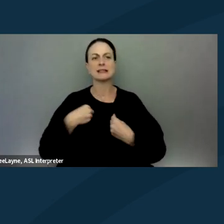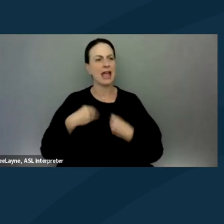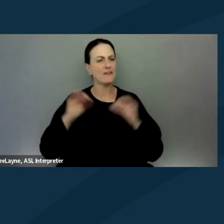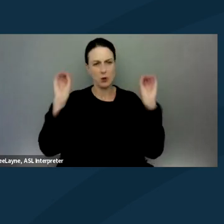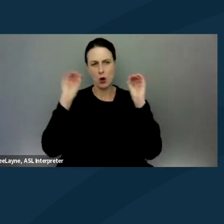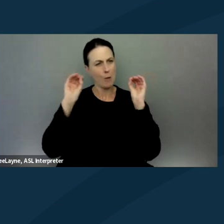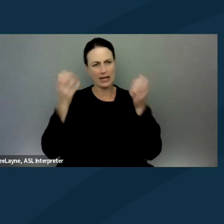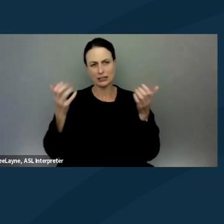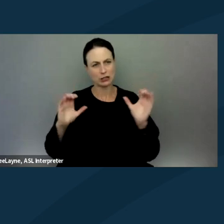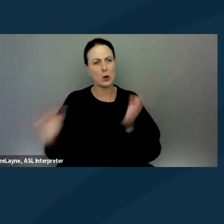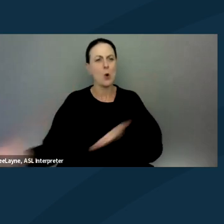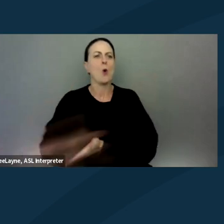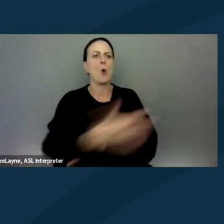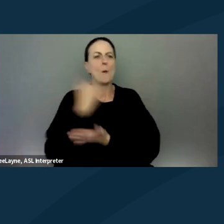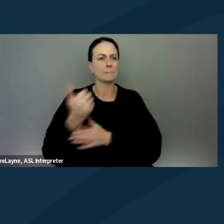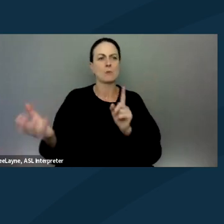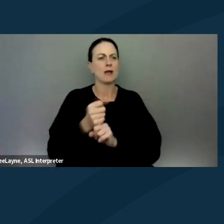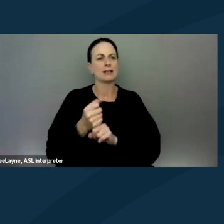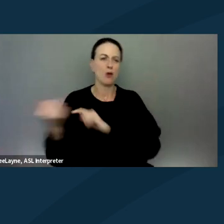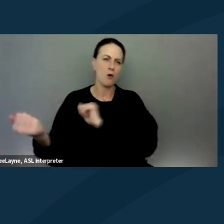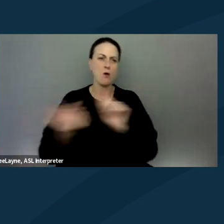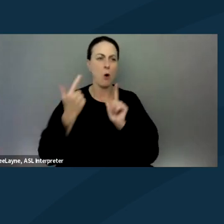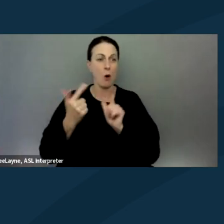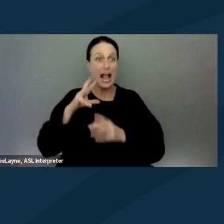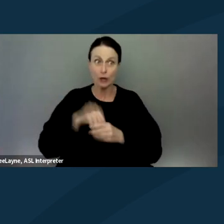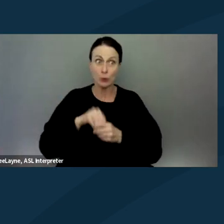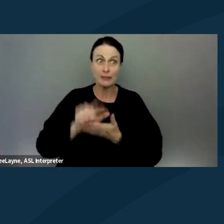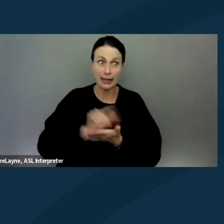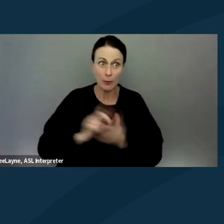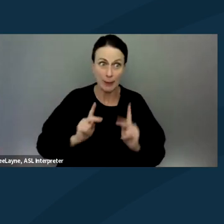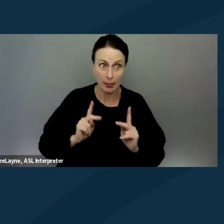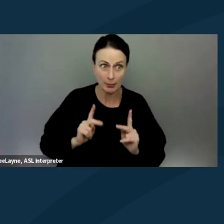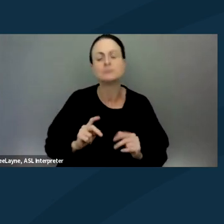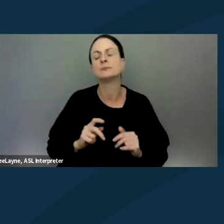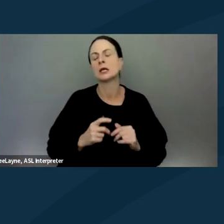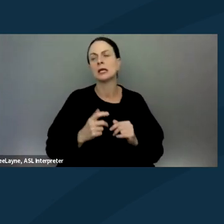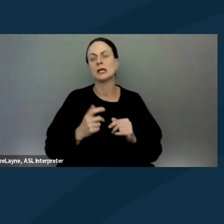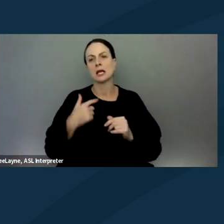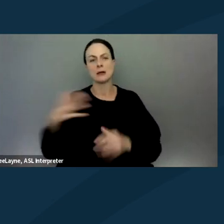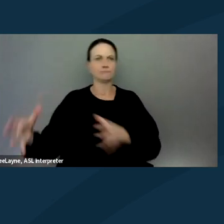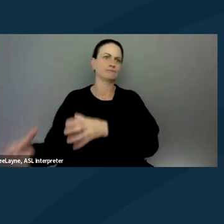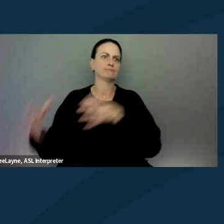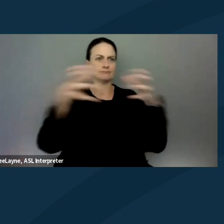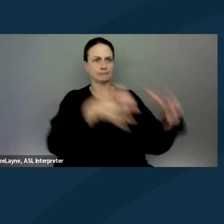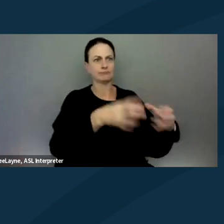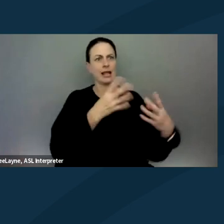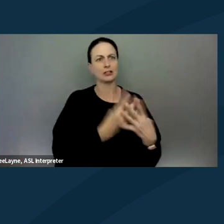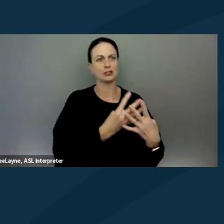And they swept, arrested all of us, including the legal folks. And we were in jail for three days.